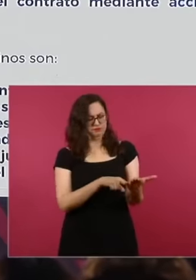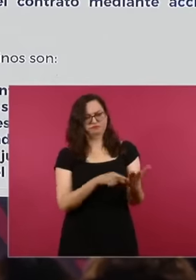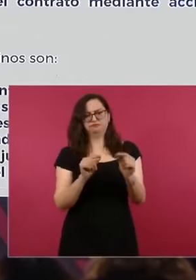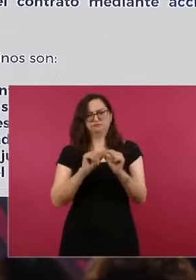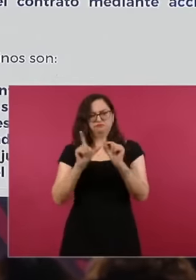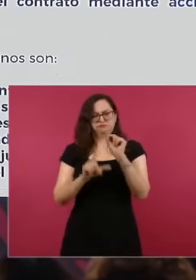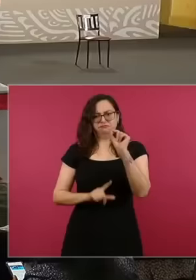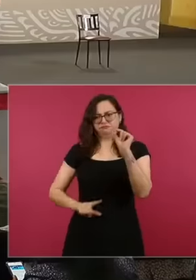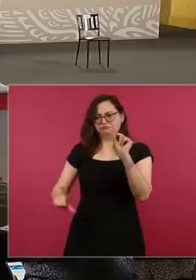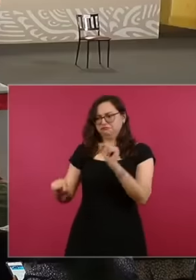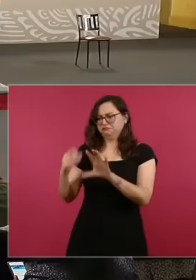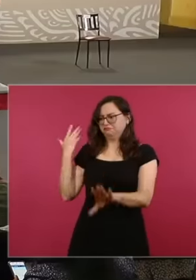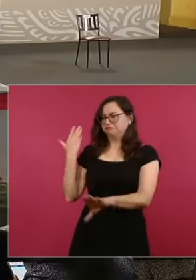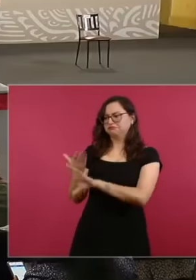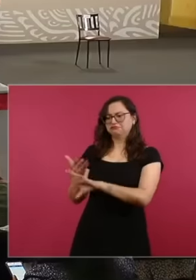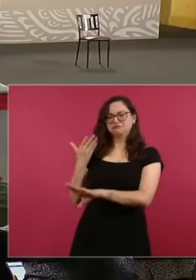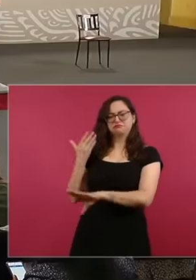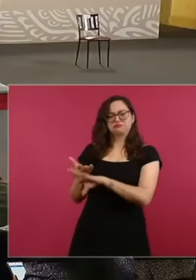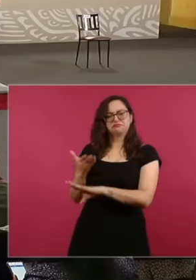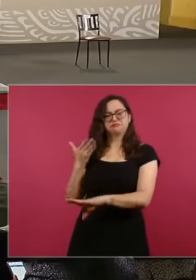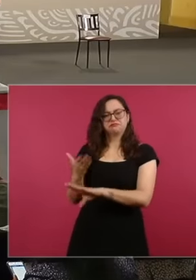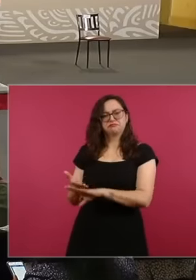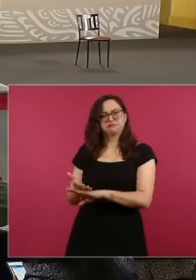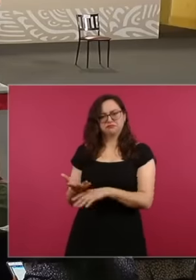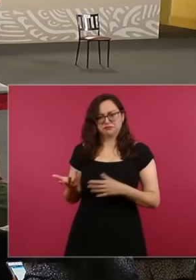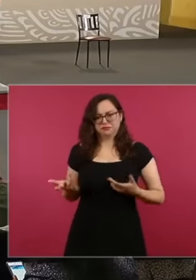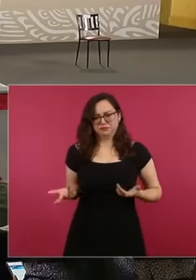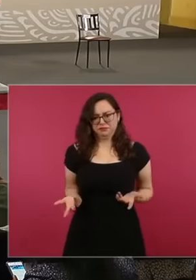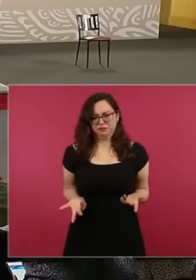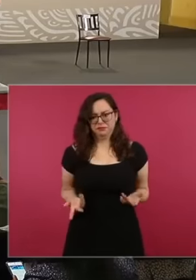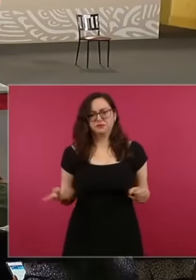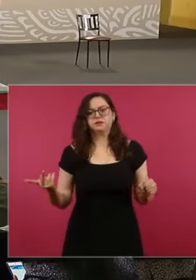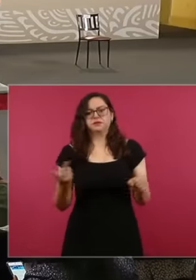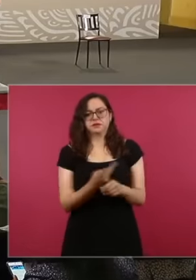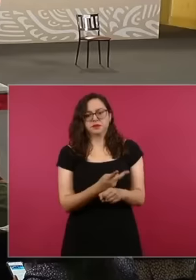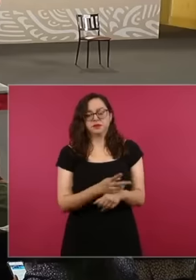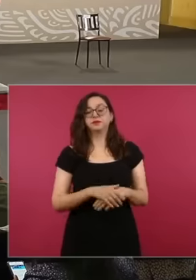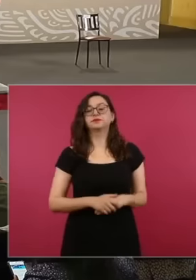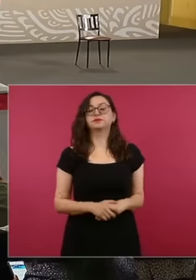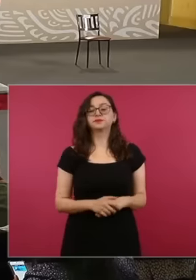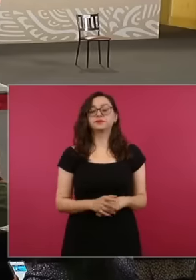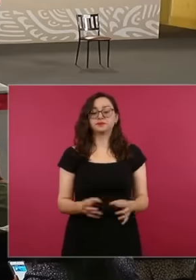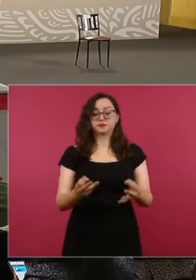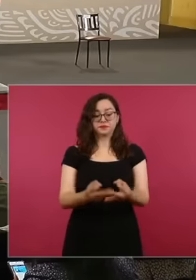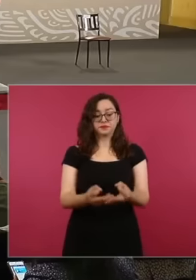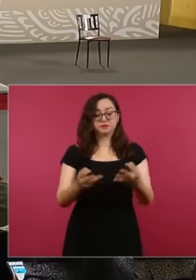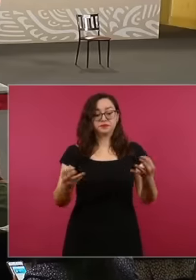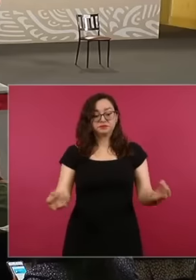Because the space was provided to them free of charge to build the plant,